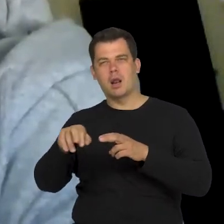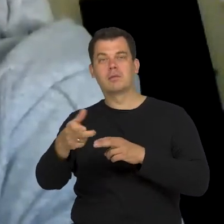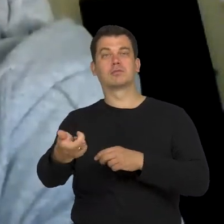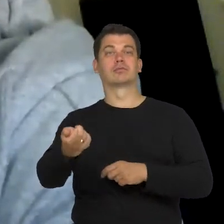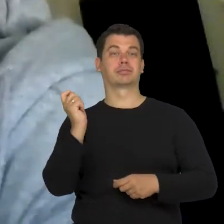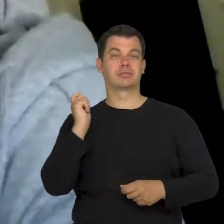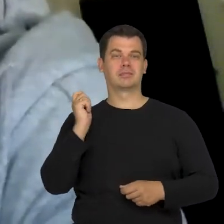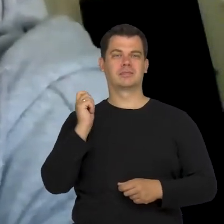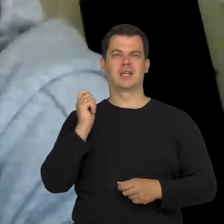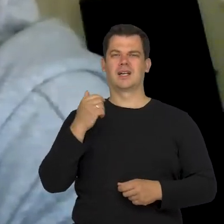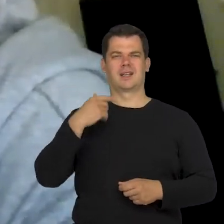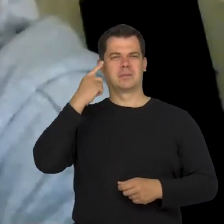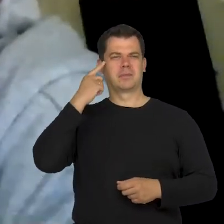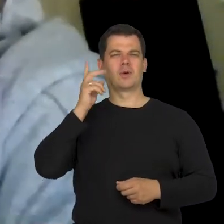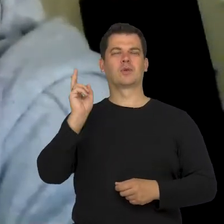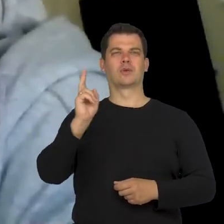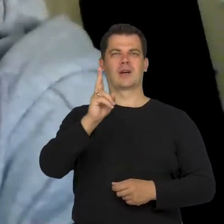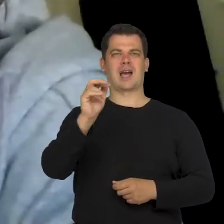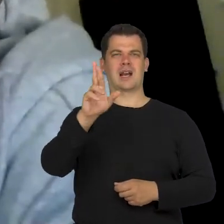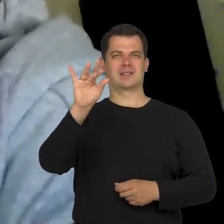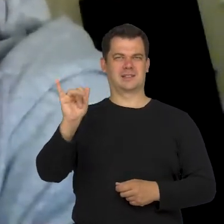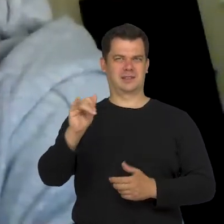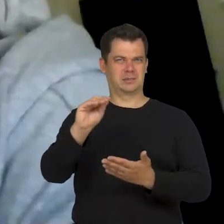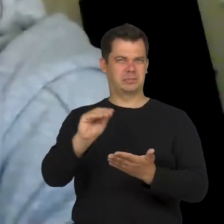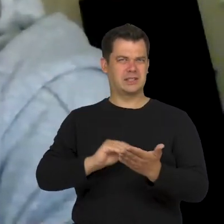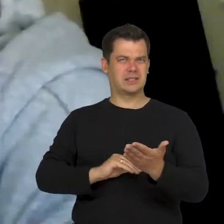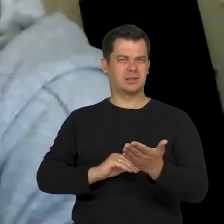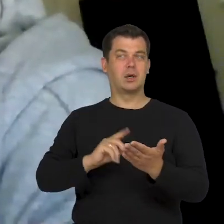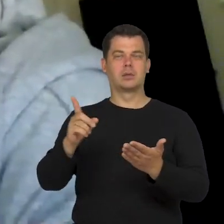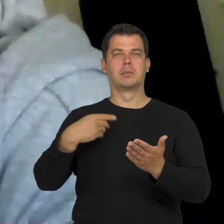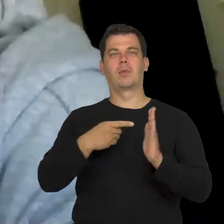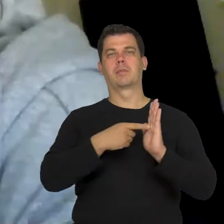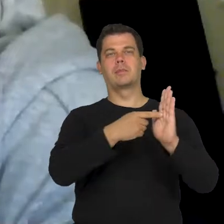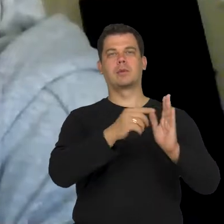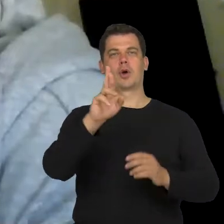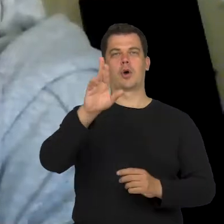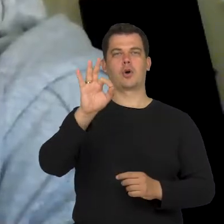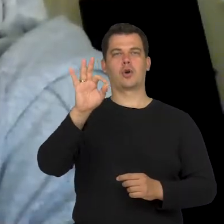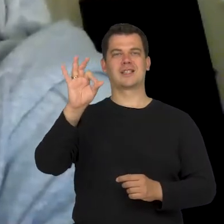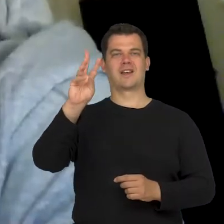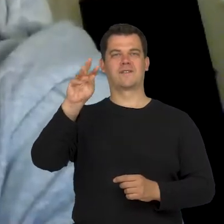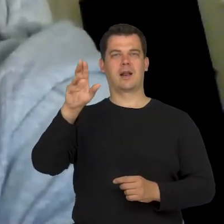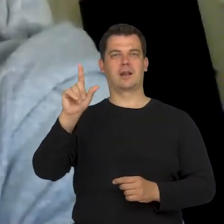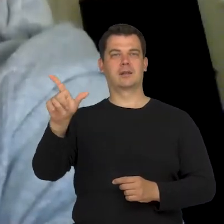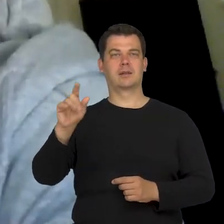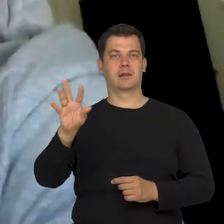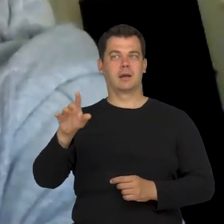I think Karski talked about it. They were shown to president Roosevelt. At one point